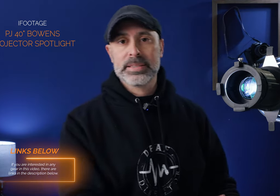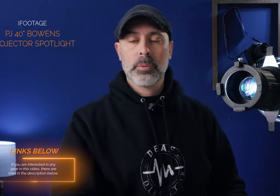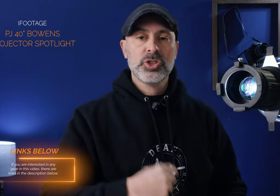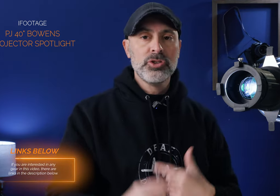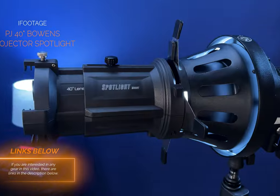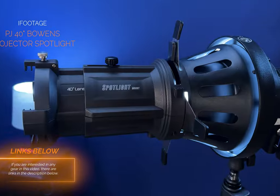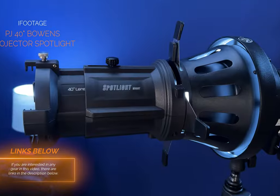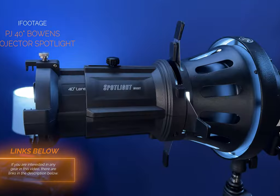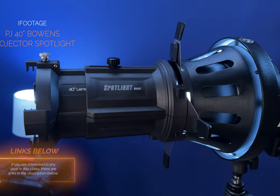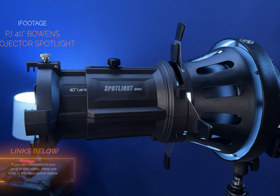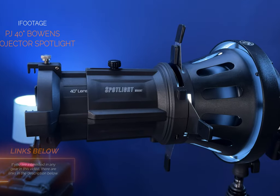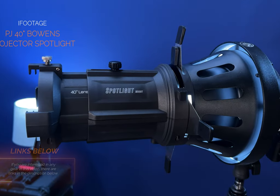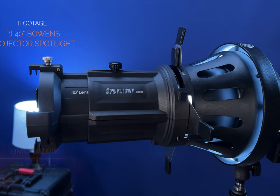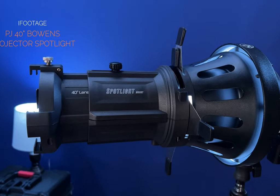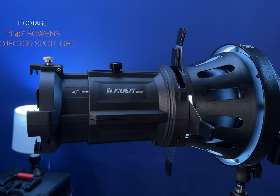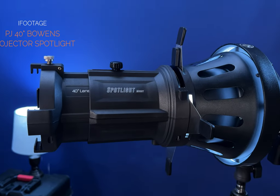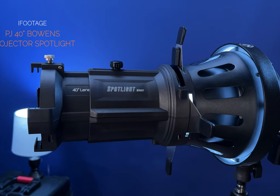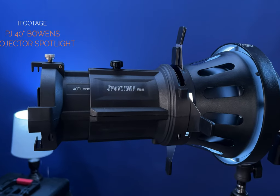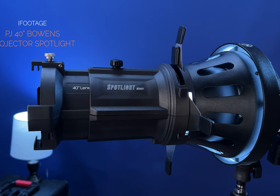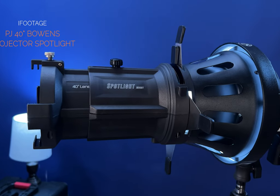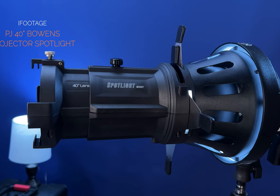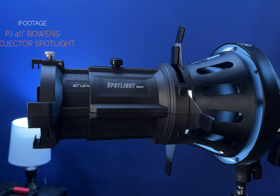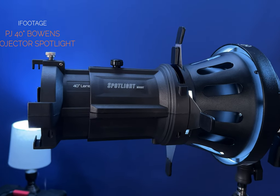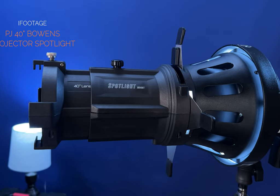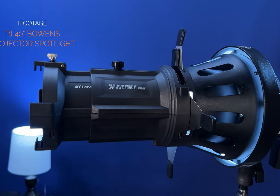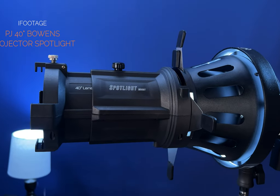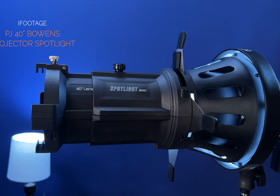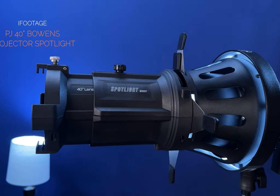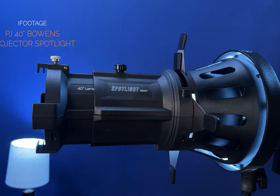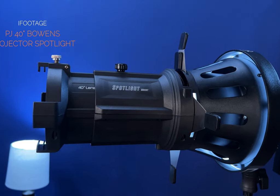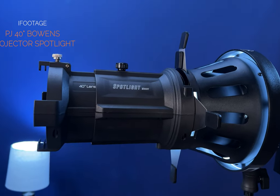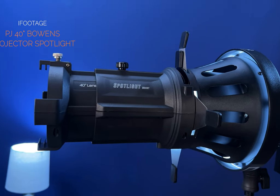and I want to show you some of the tools of it and why this iFootage 40° Spotlight projector